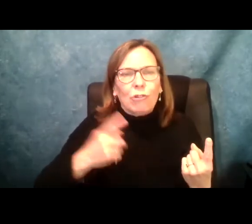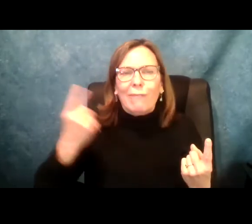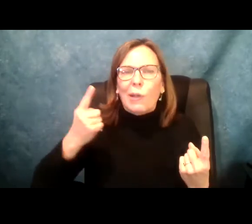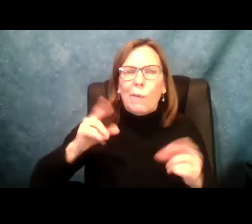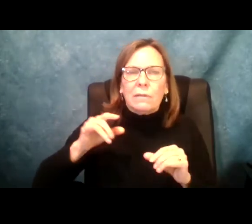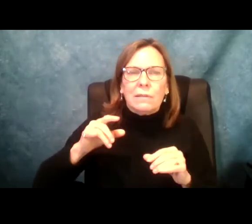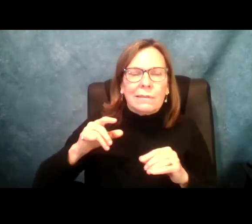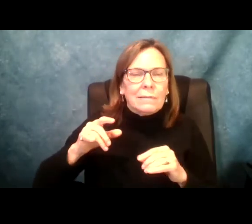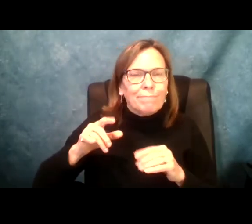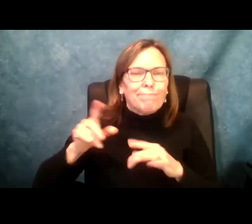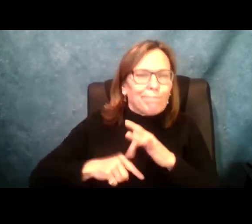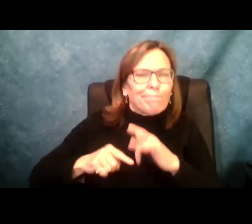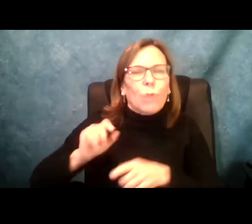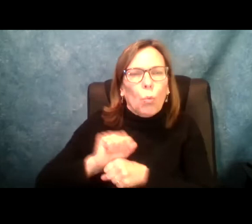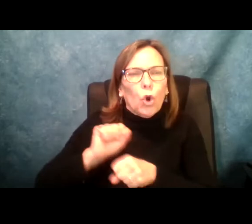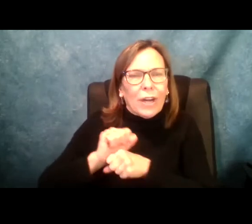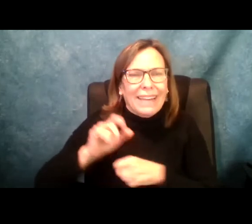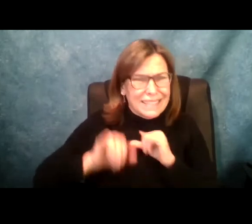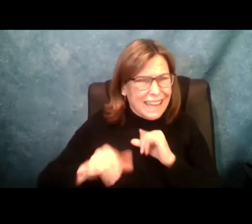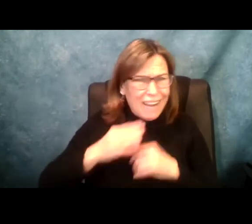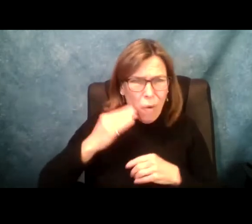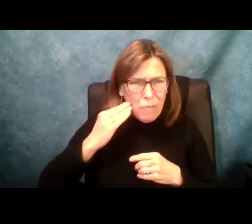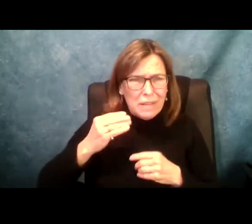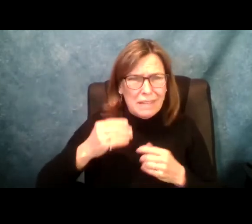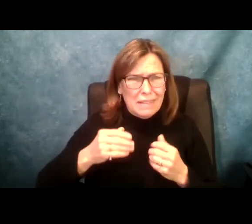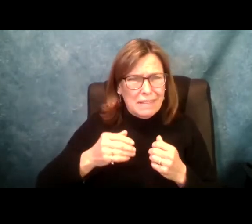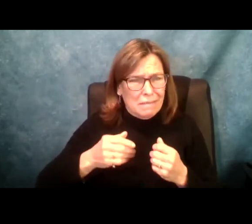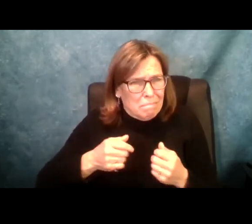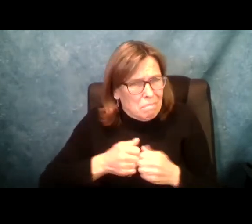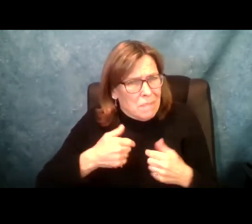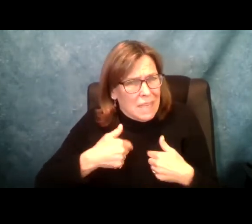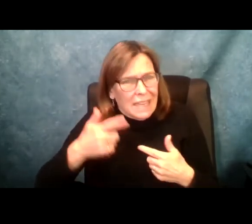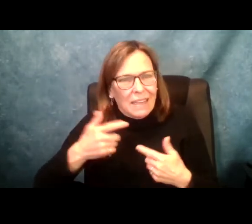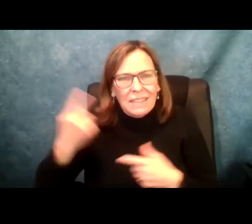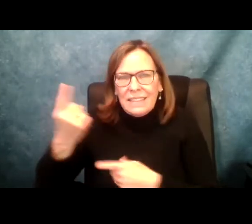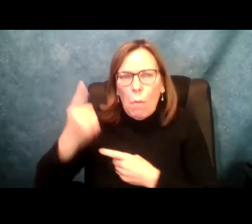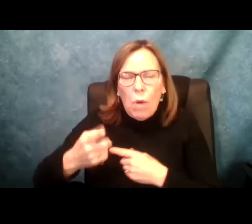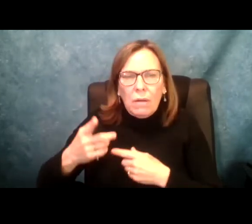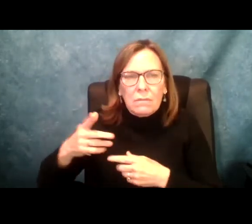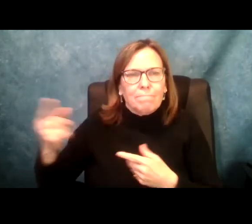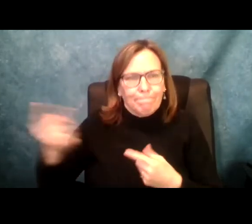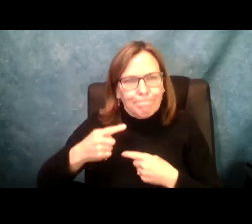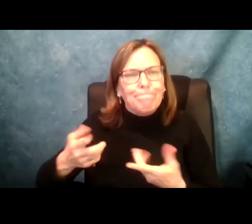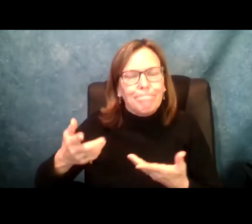they impact and their families , right? I didn't have to have someone stay home with me because I had a worker me.